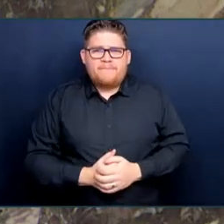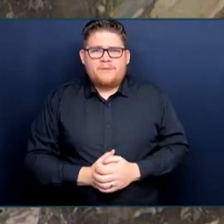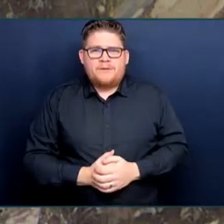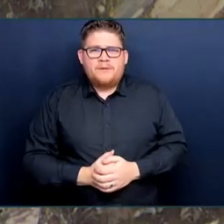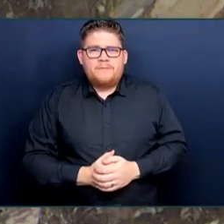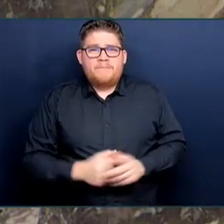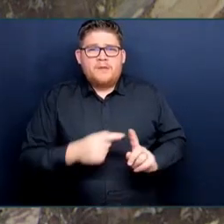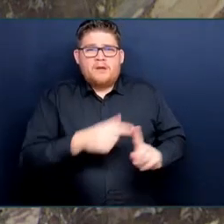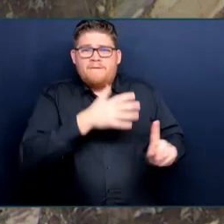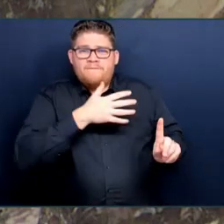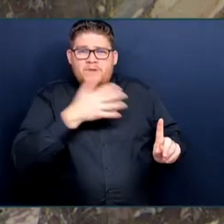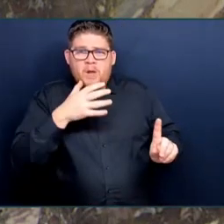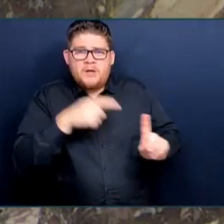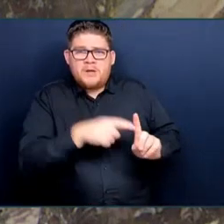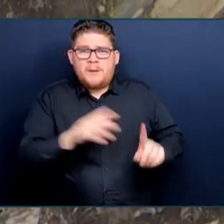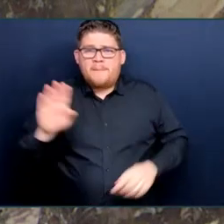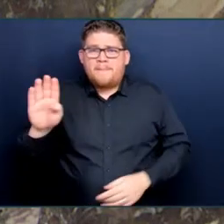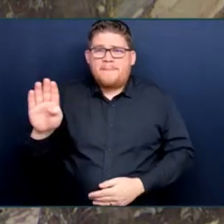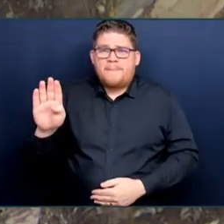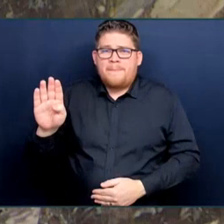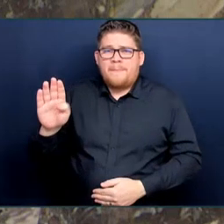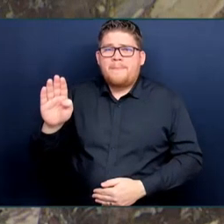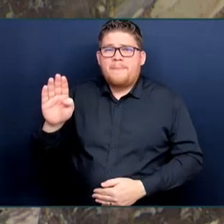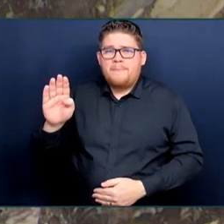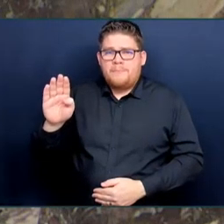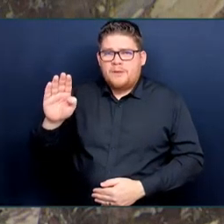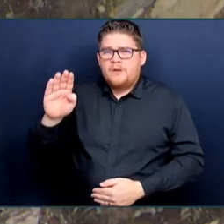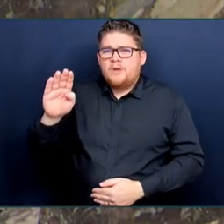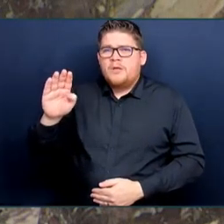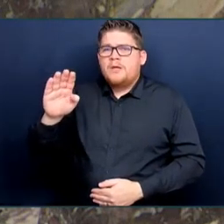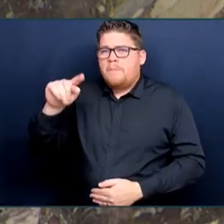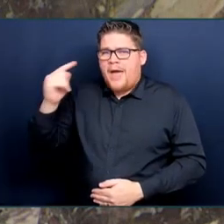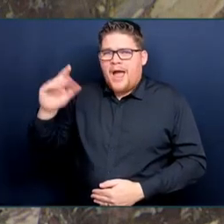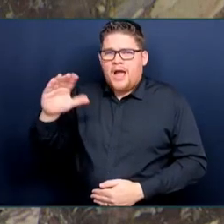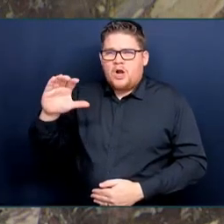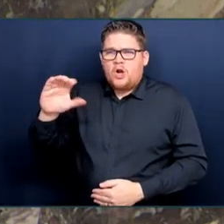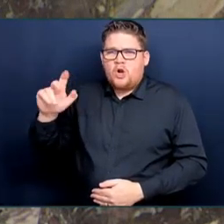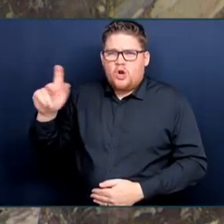seed directly to gardeners and farmers, as well as to Sudbury-based seed company,